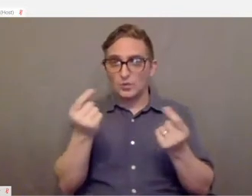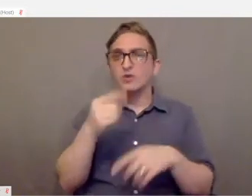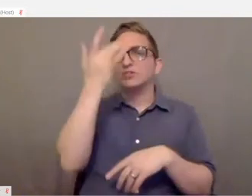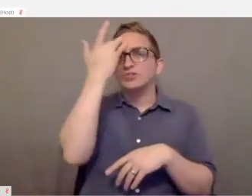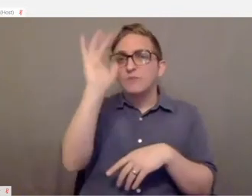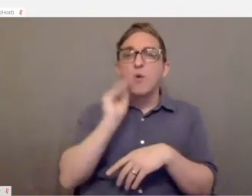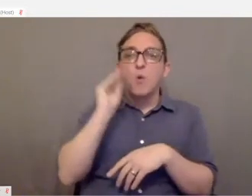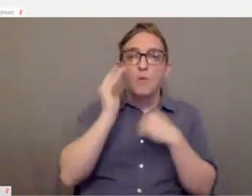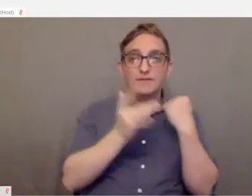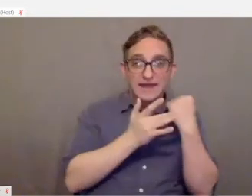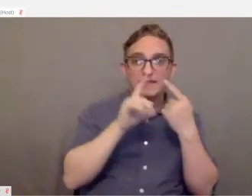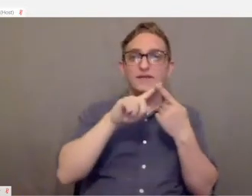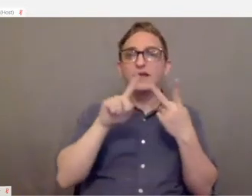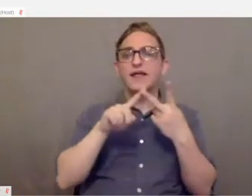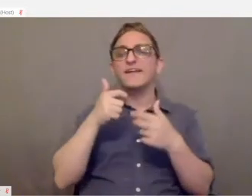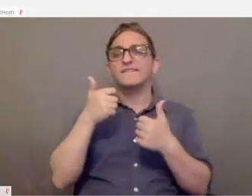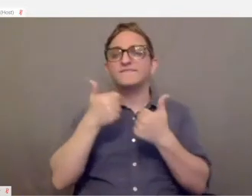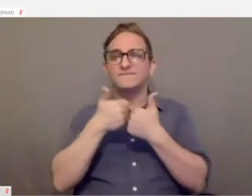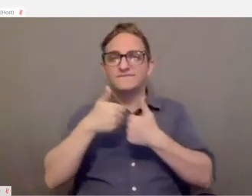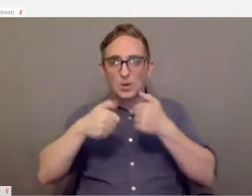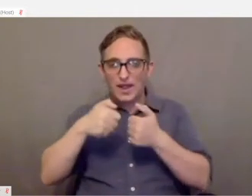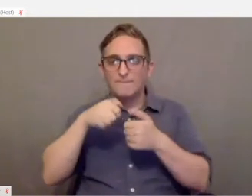video game accessibility.